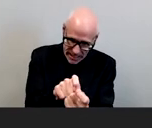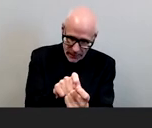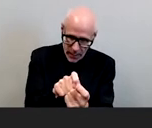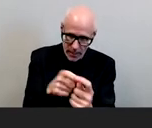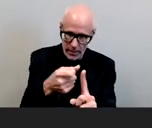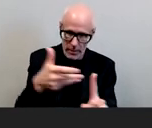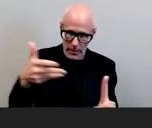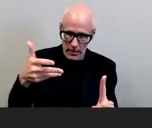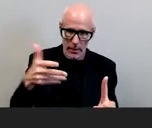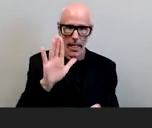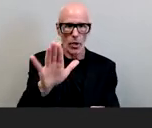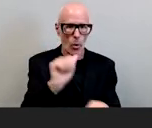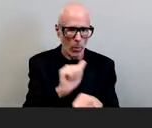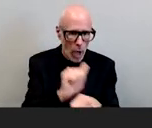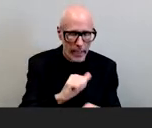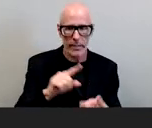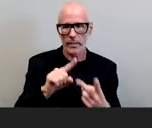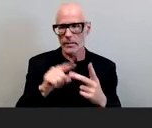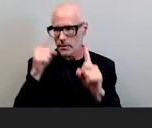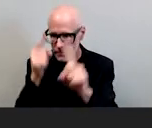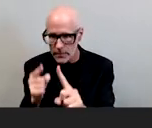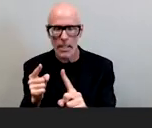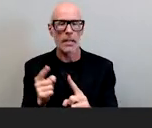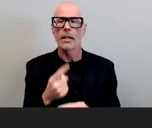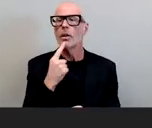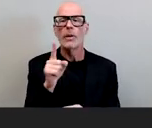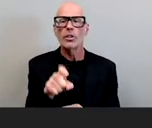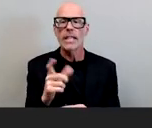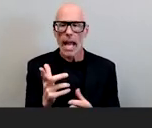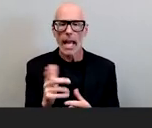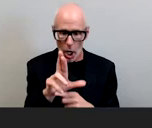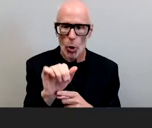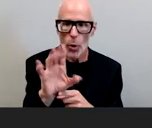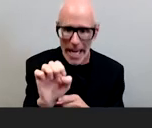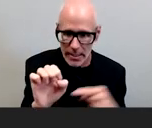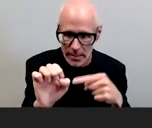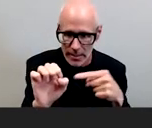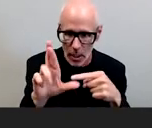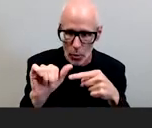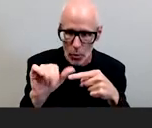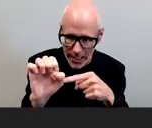in your practices and your initiatives you gotta you gotta say it it's race that we're doing it's